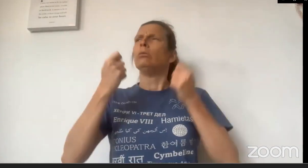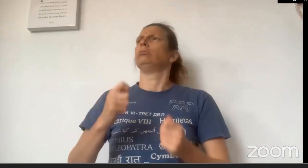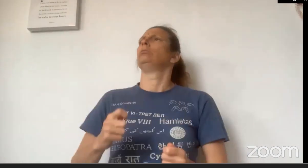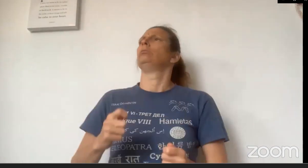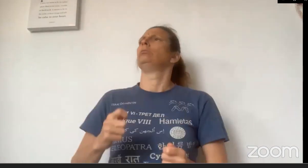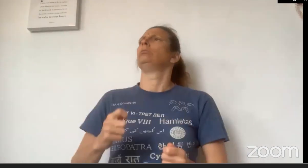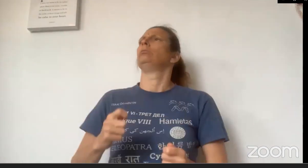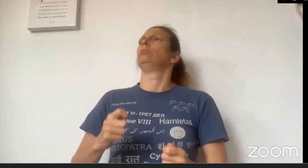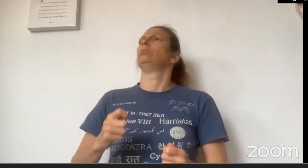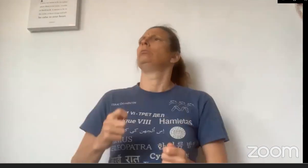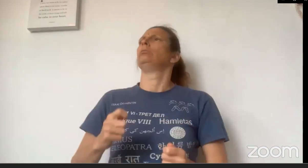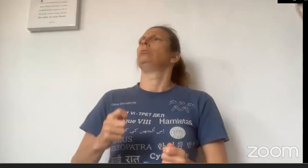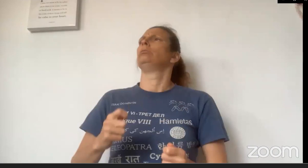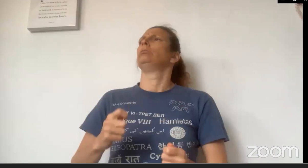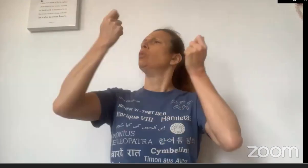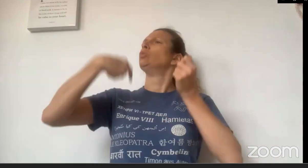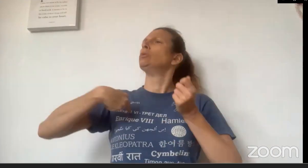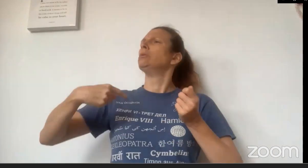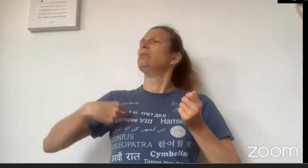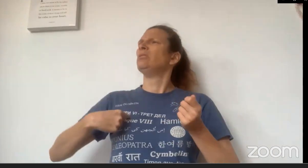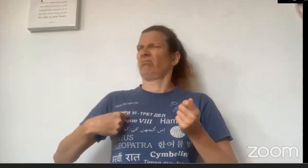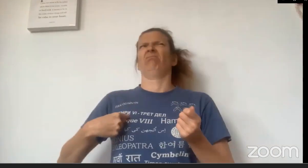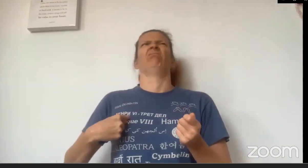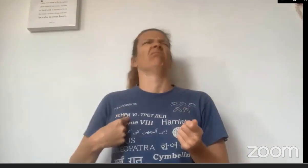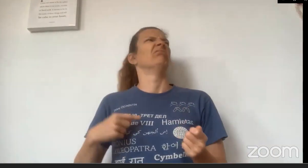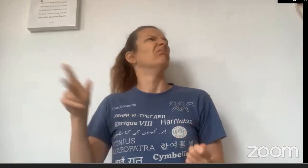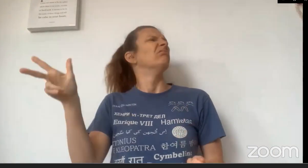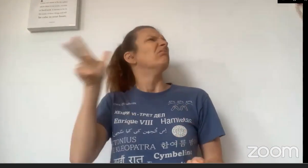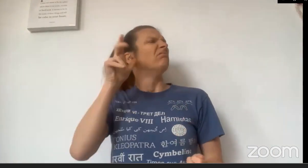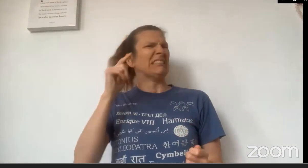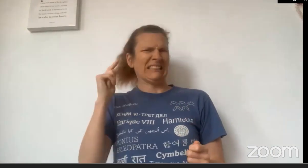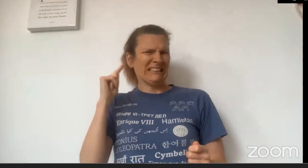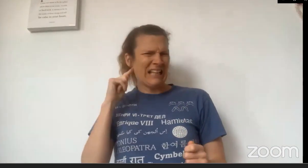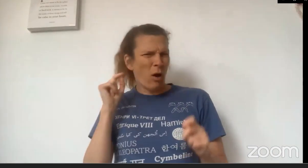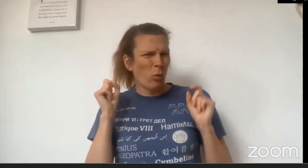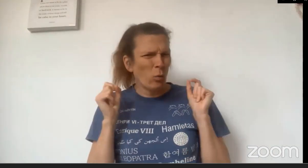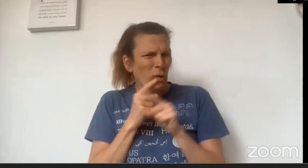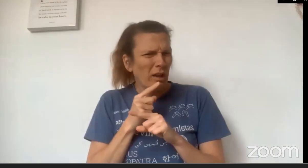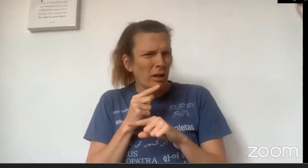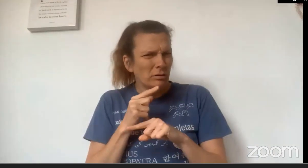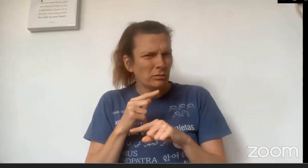"Who's there?" he pretended to be Grandma. "Little Red Riding Hood," she shouted, "now Grandma your voice sounds weird.